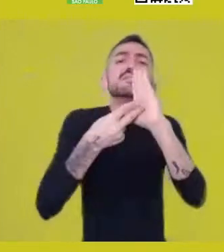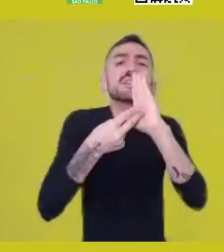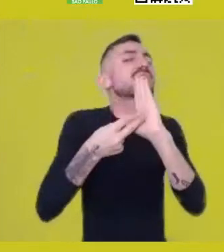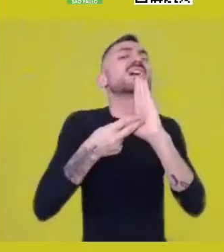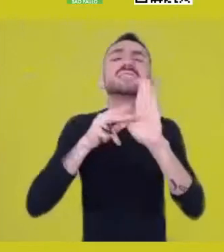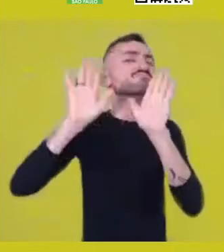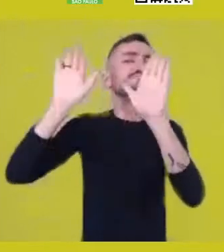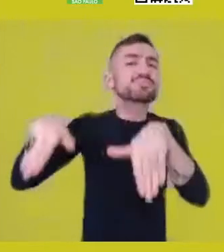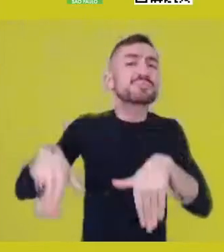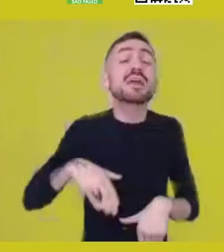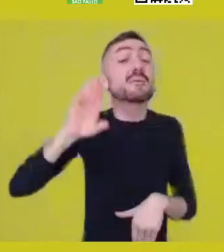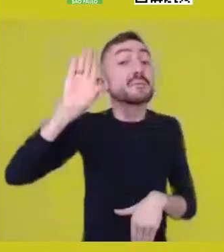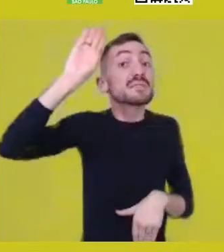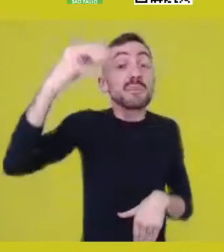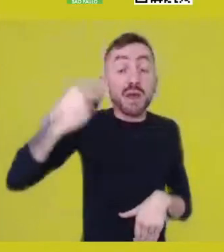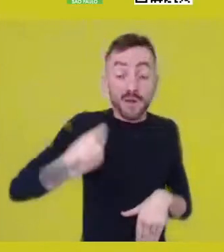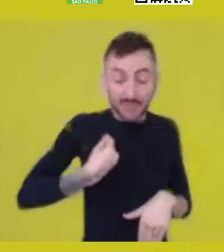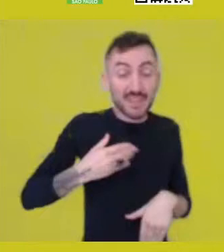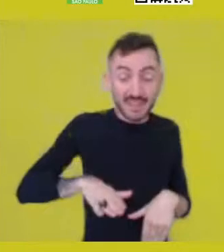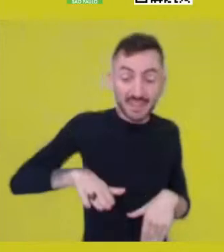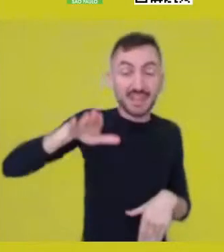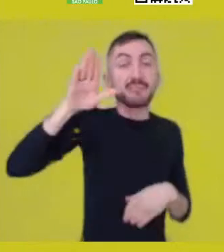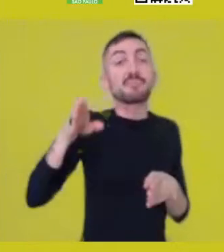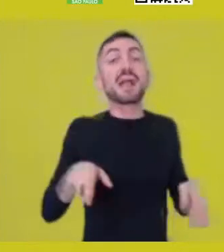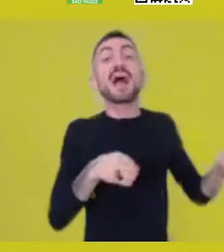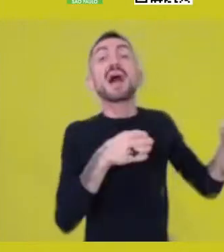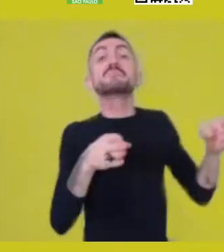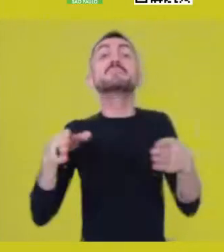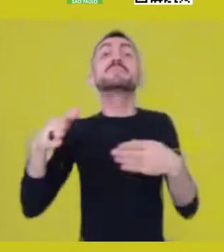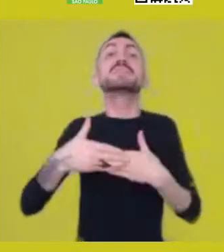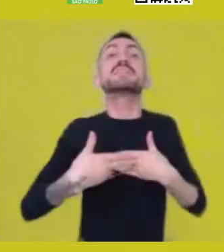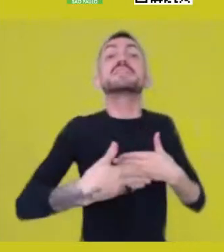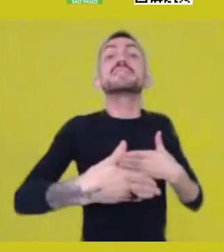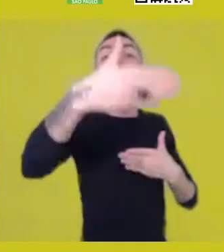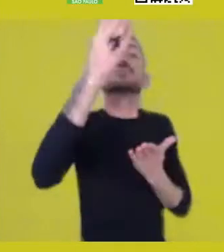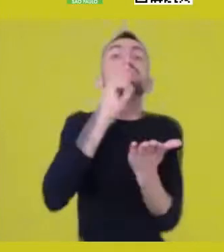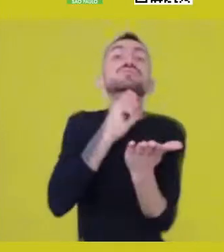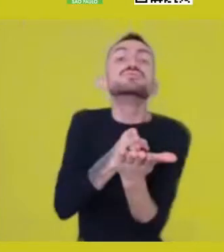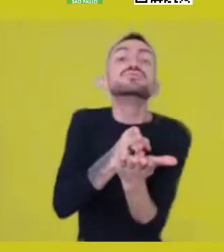So, when we ask how will we tread on this path,